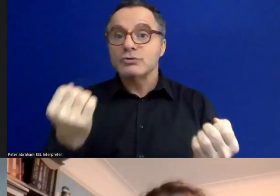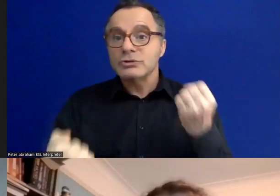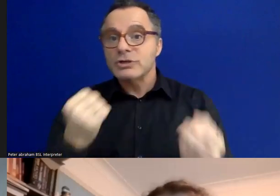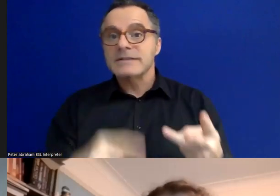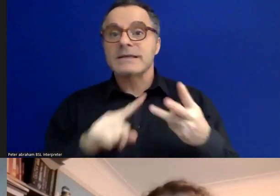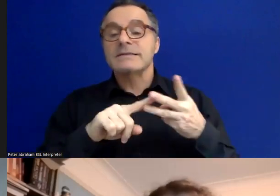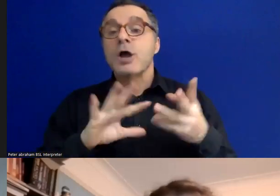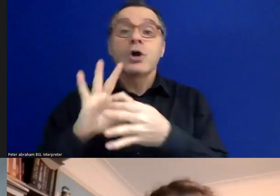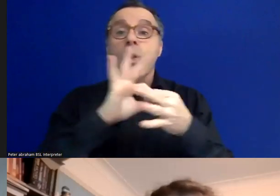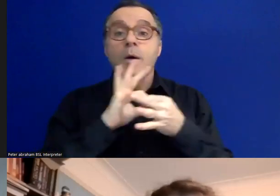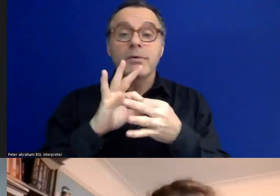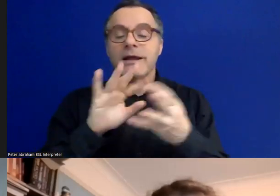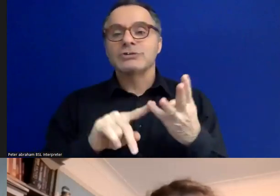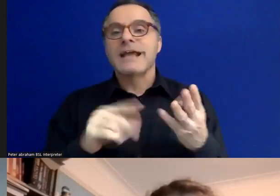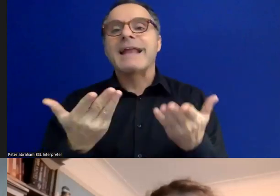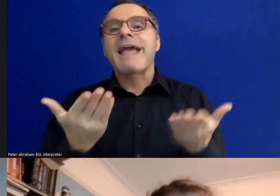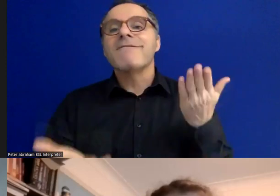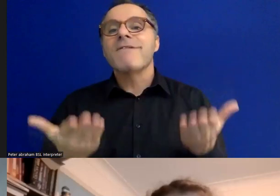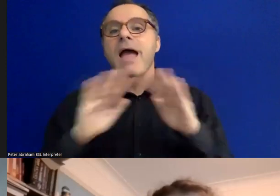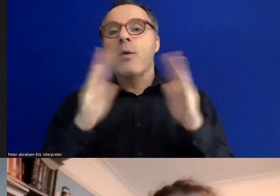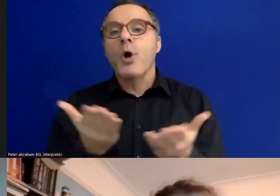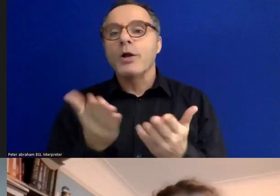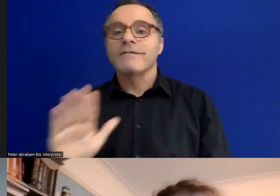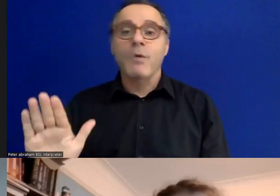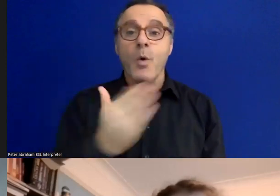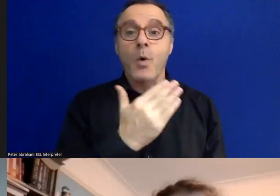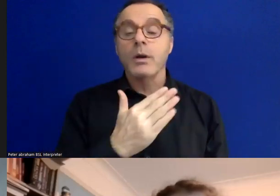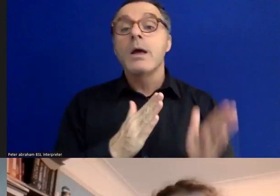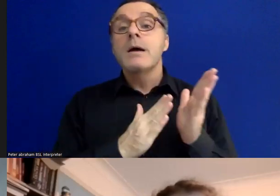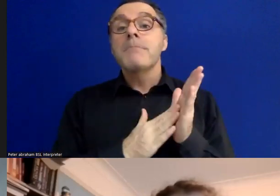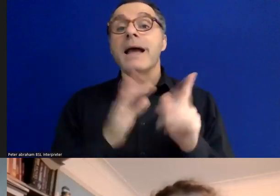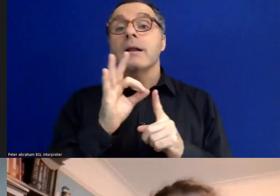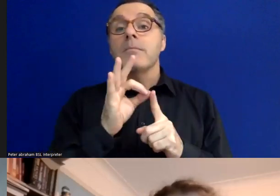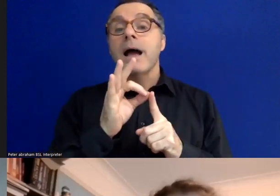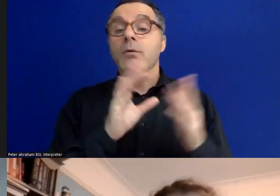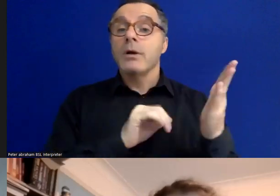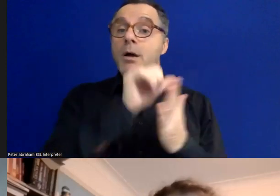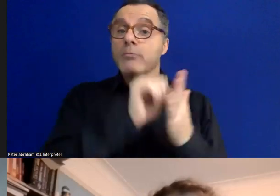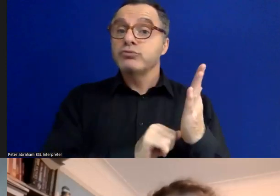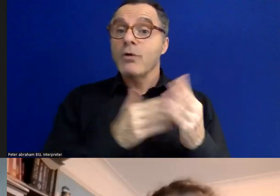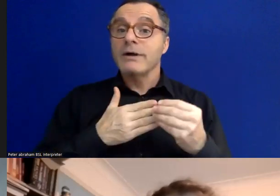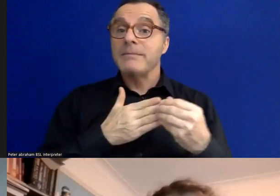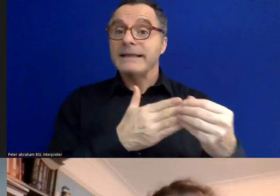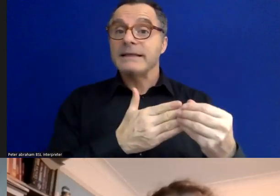and a fair world for all. Michael Powell is the program lead for 'Nothing About Us Without Us',